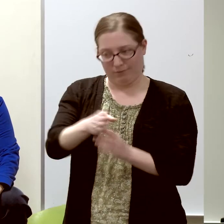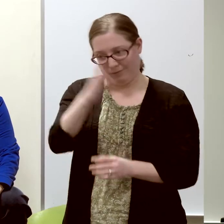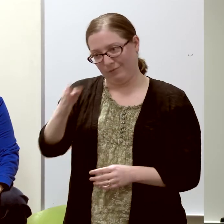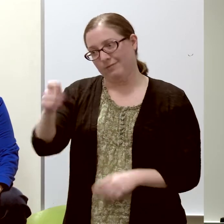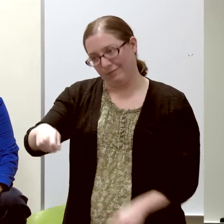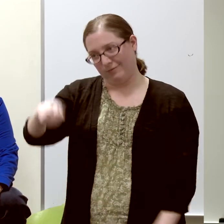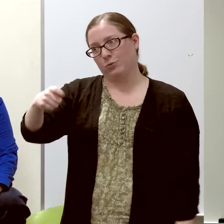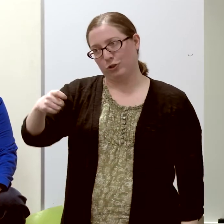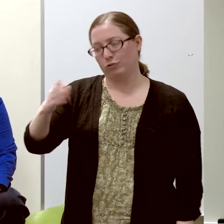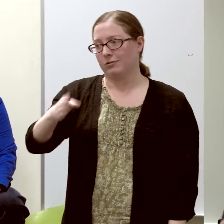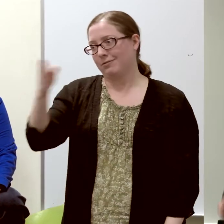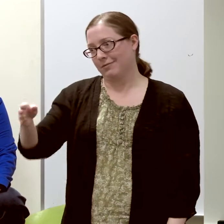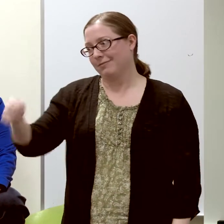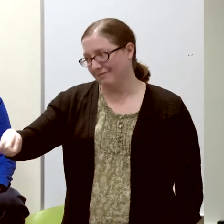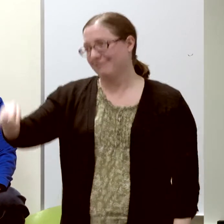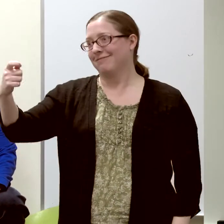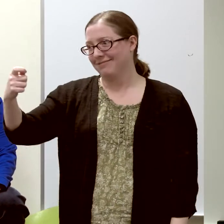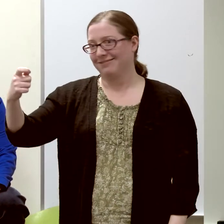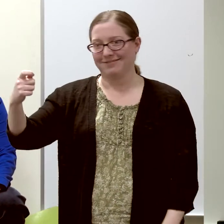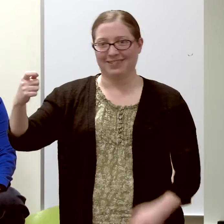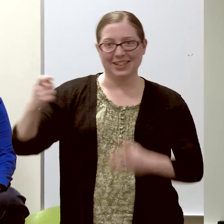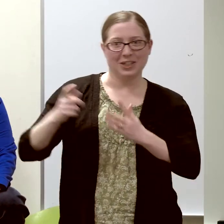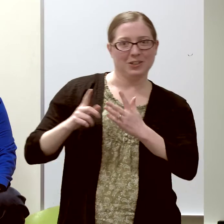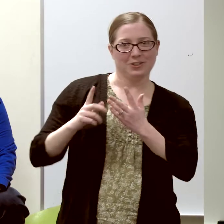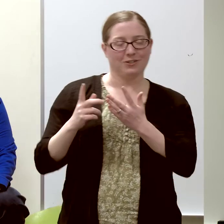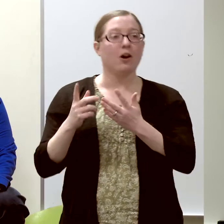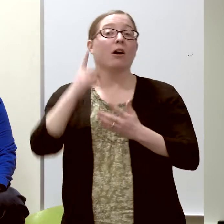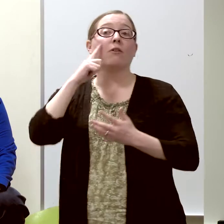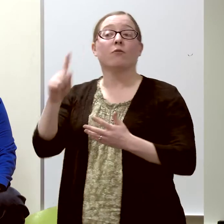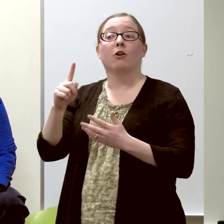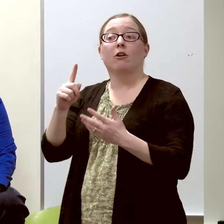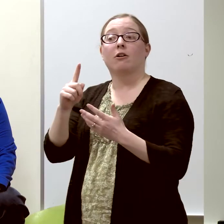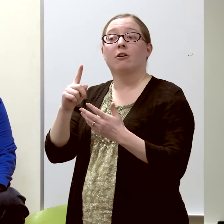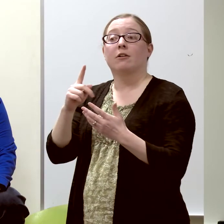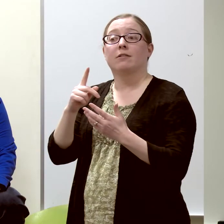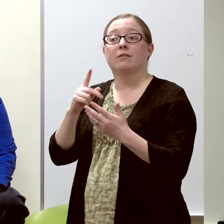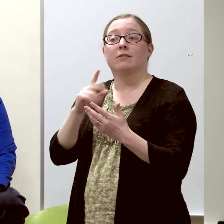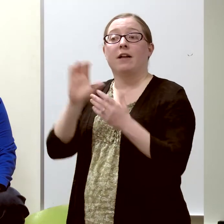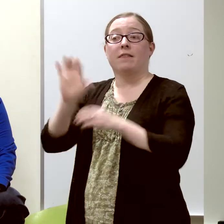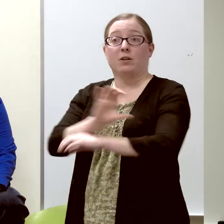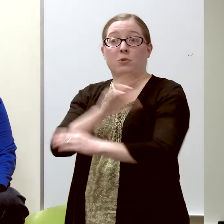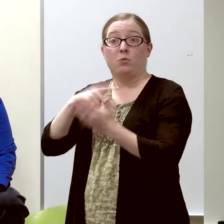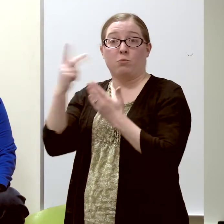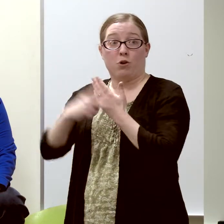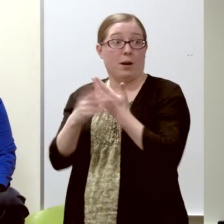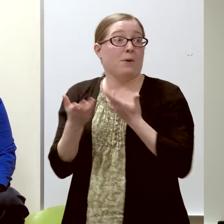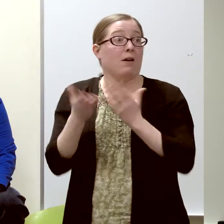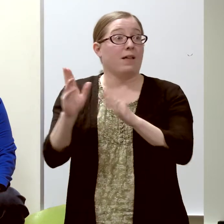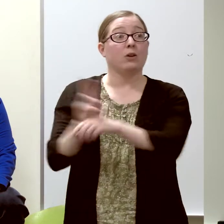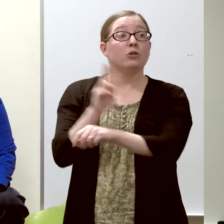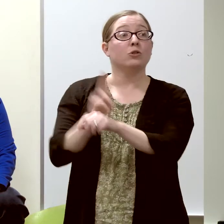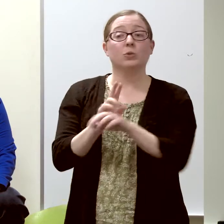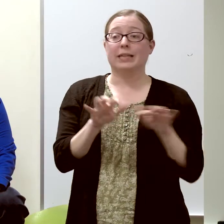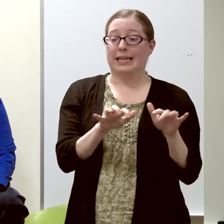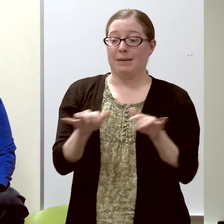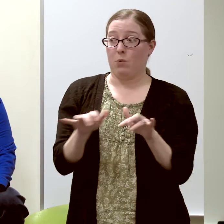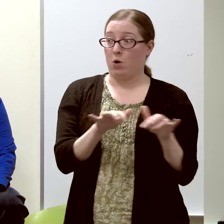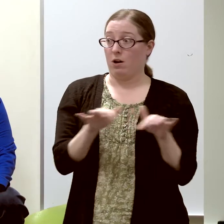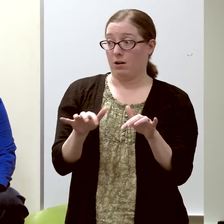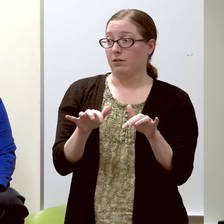to put the computer program that allowed you to use a keyboard into the computer.